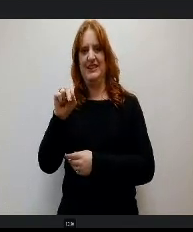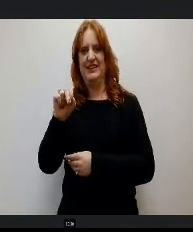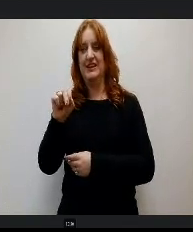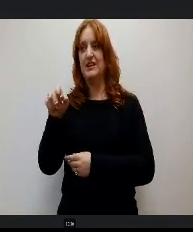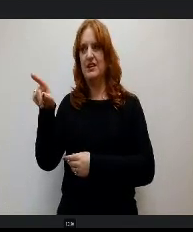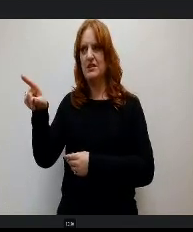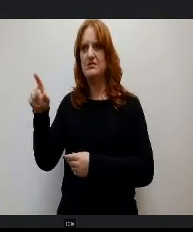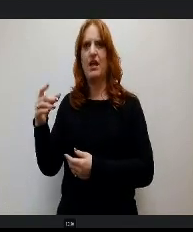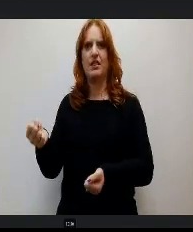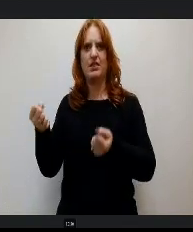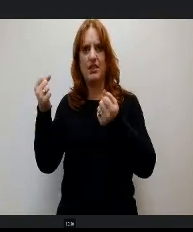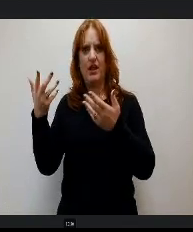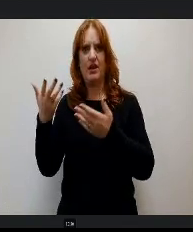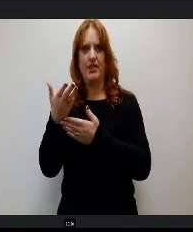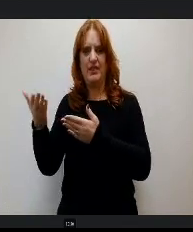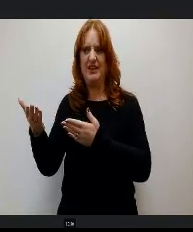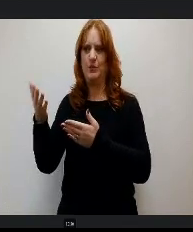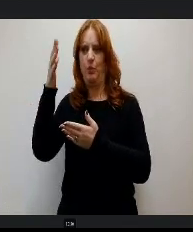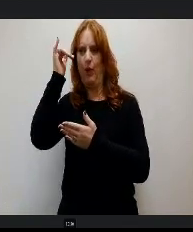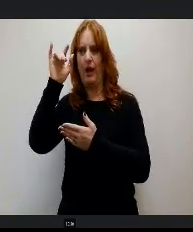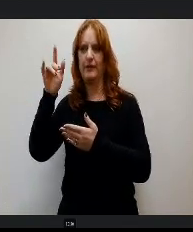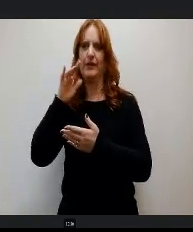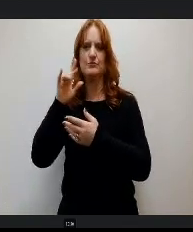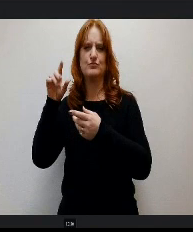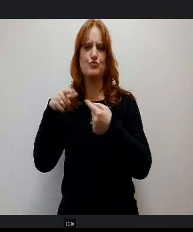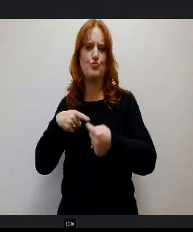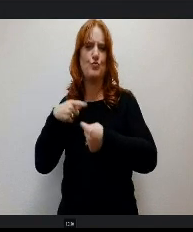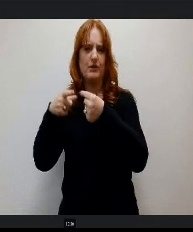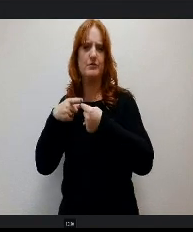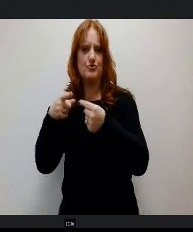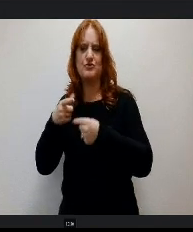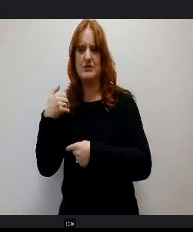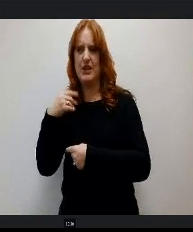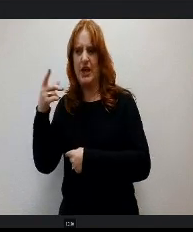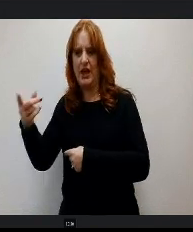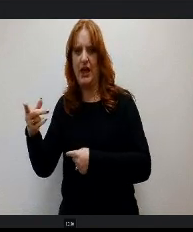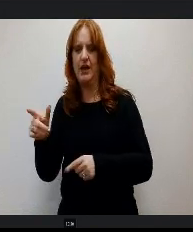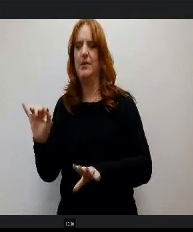of things that make learning hard. But so my goodness